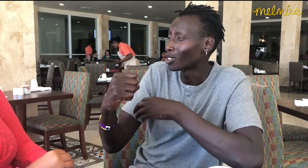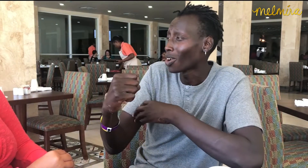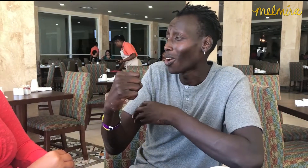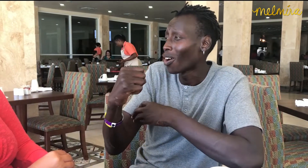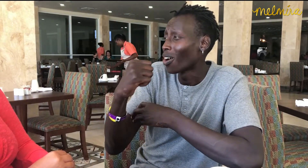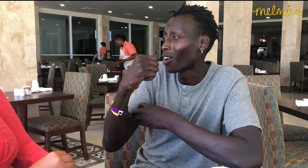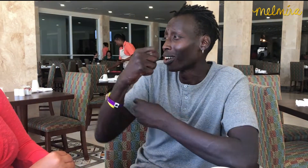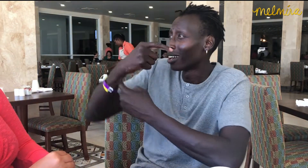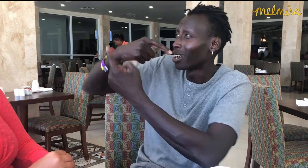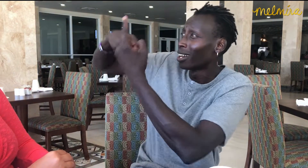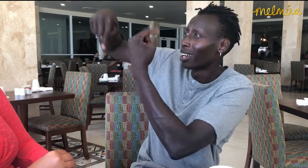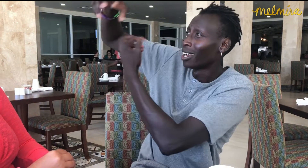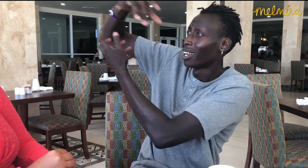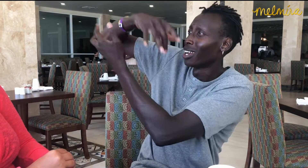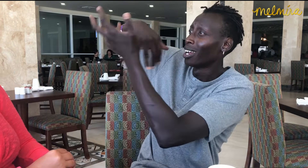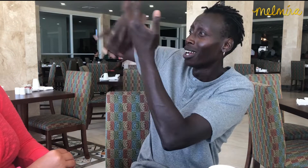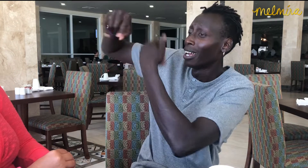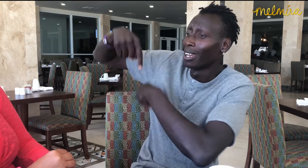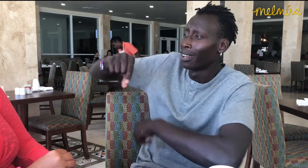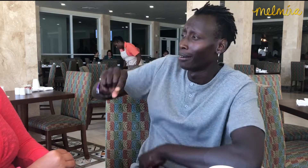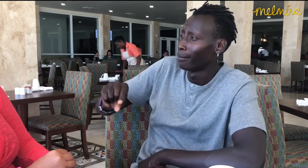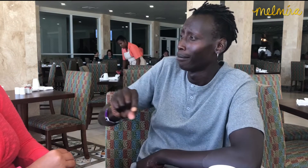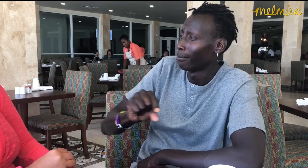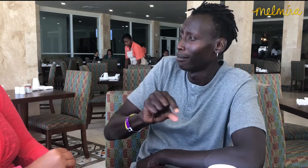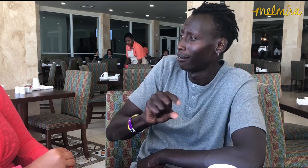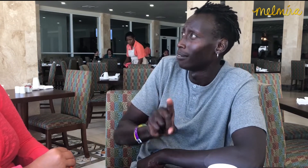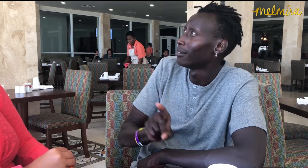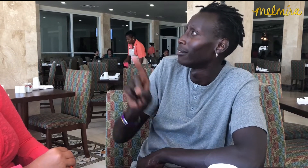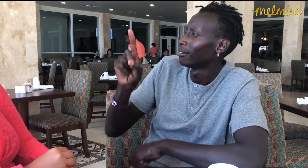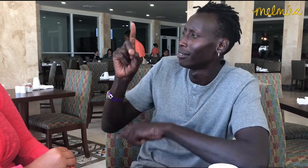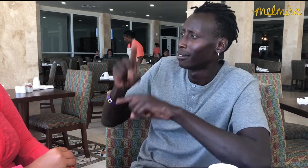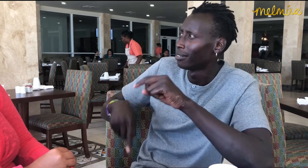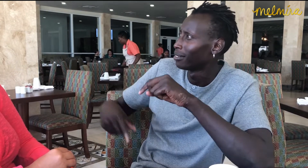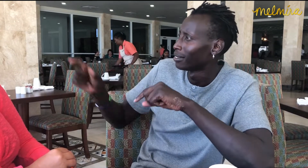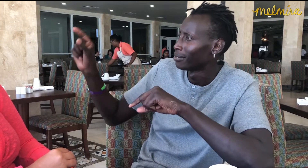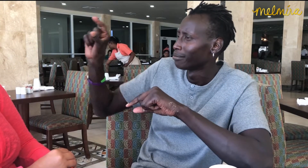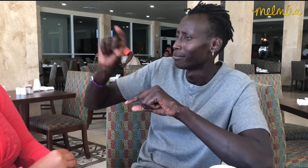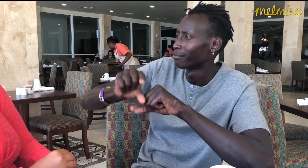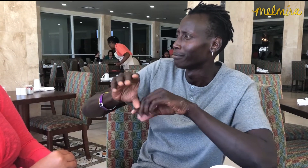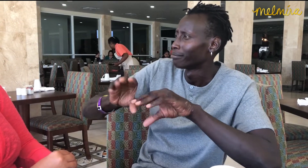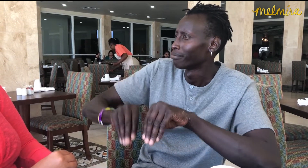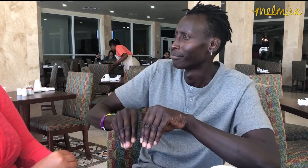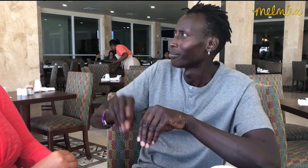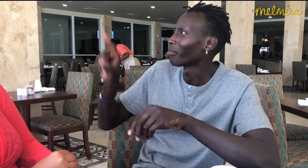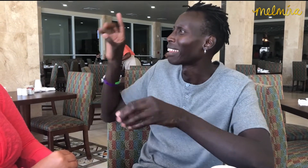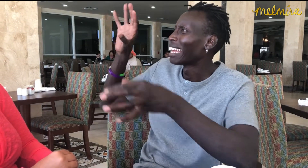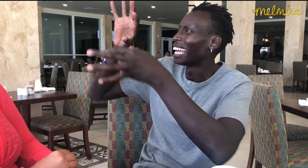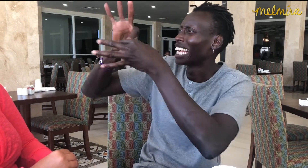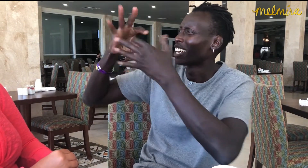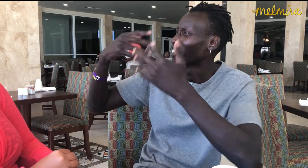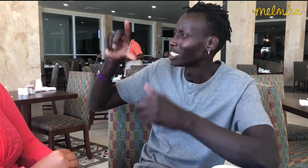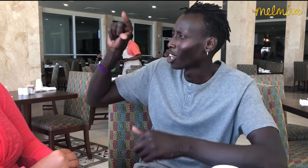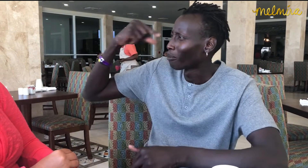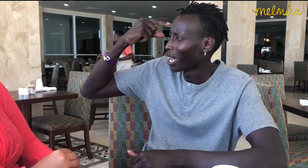corporations with heavy financial strength. Where we're nobody to them because the companies get